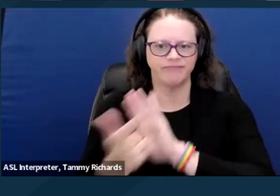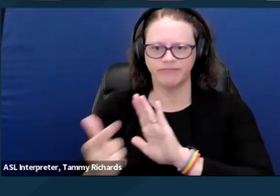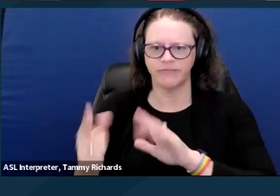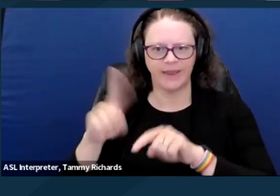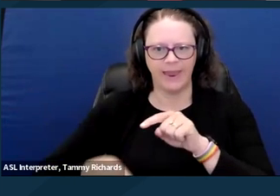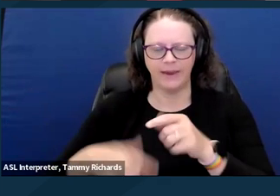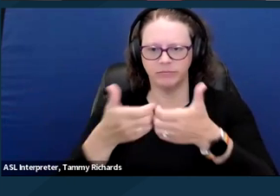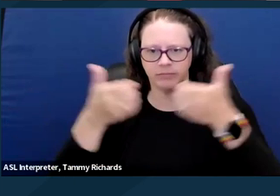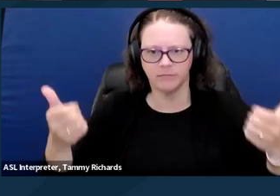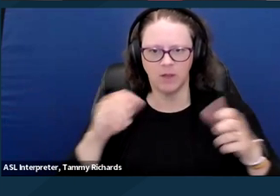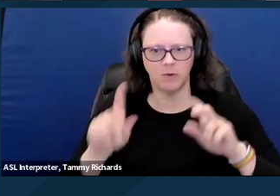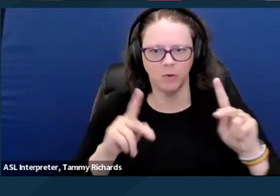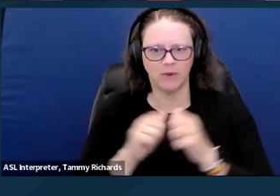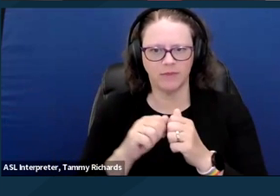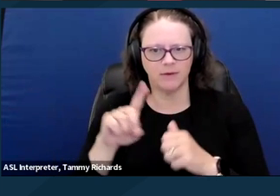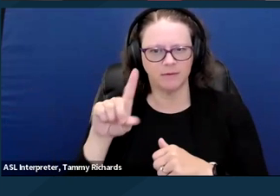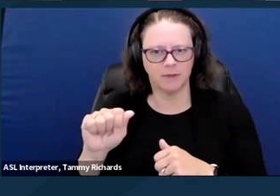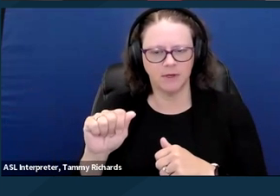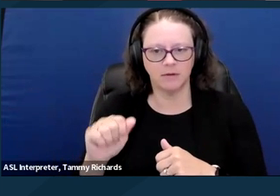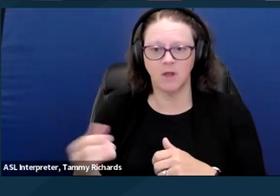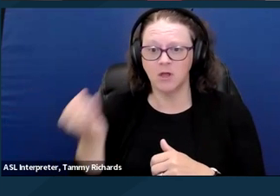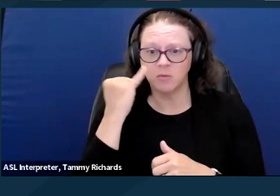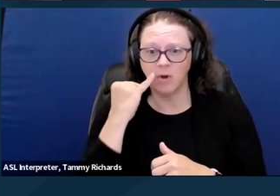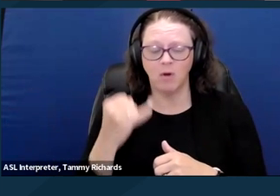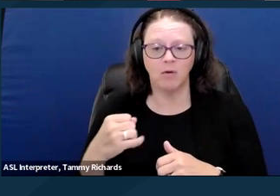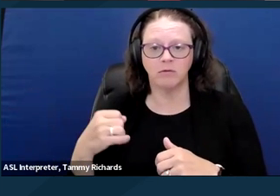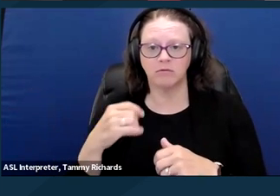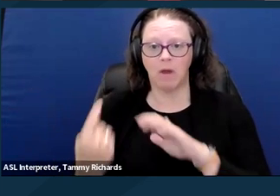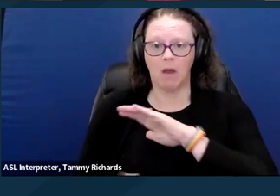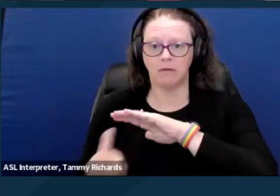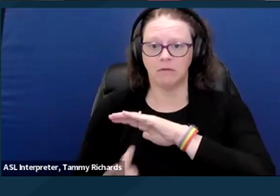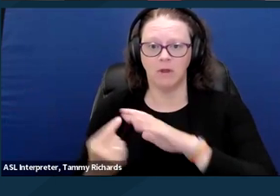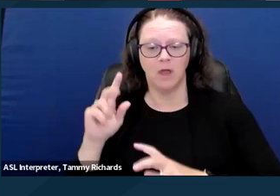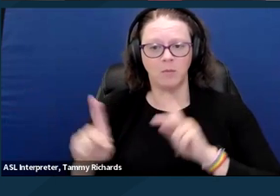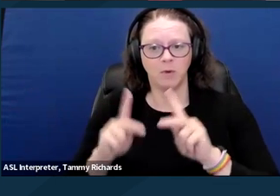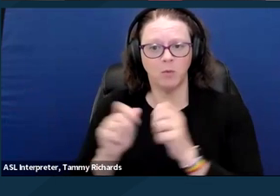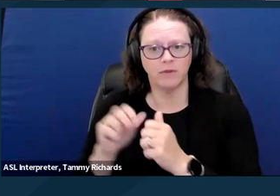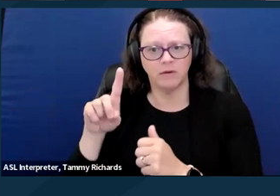that needlessly isolating people with disabilities is a form of disability-based discrimination,